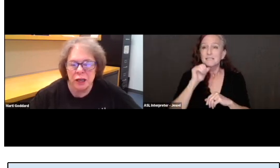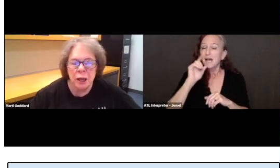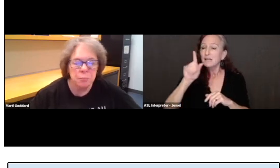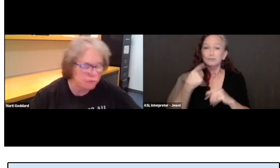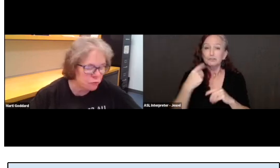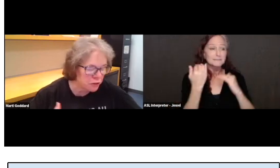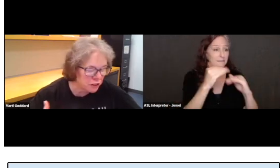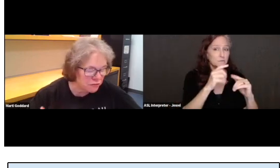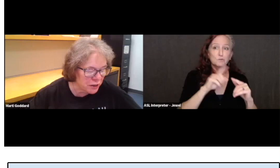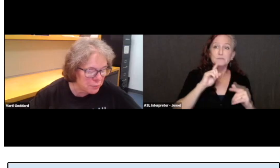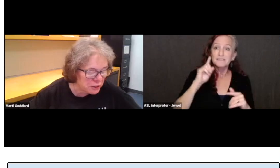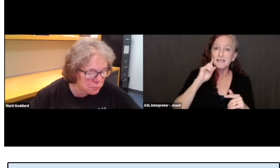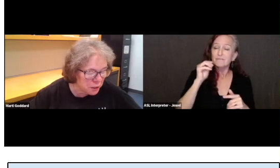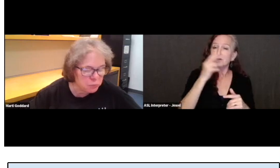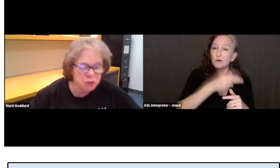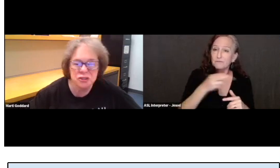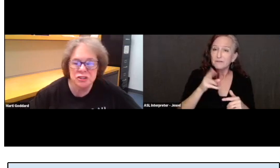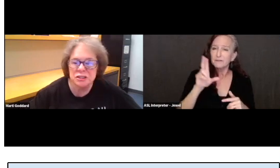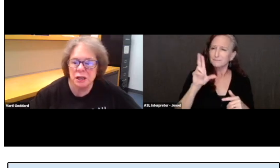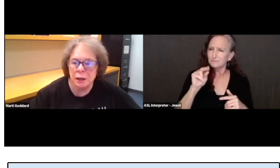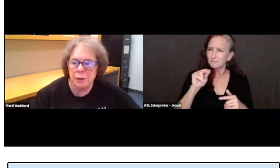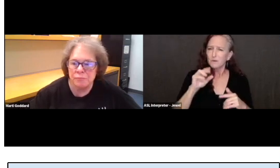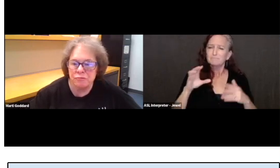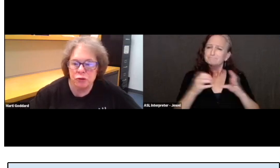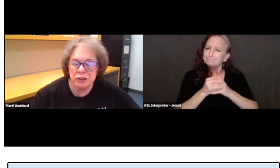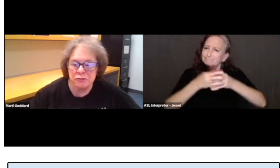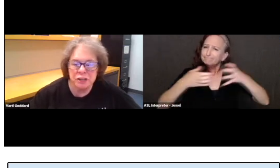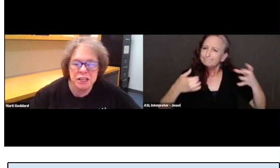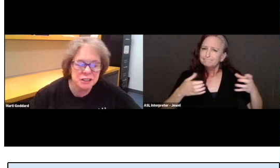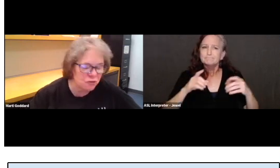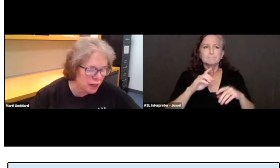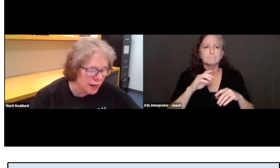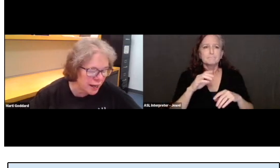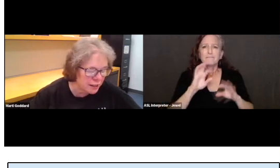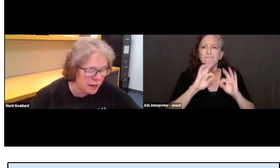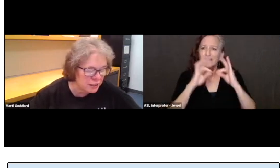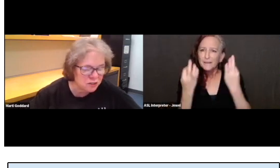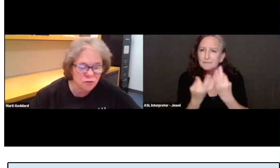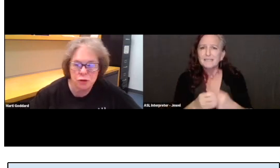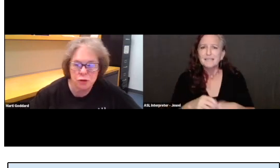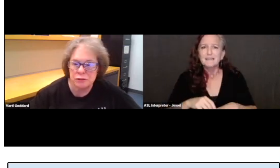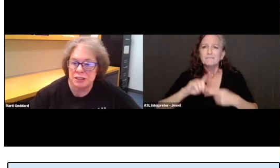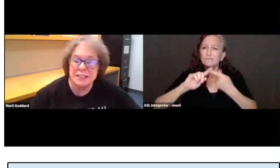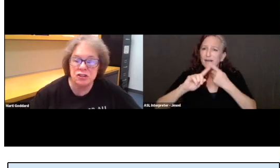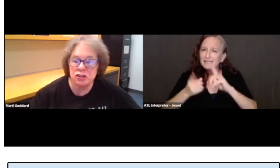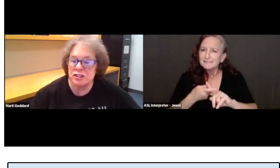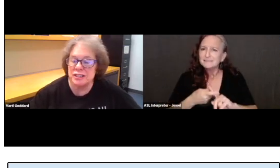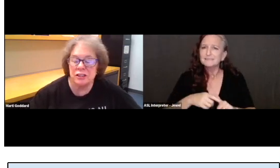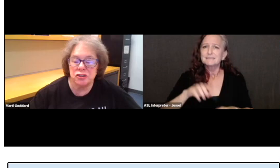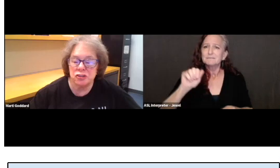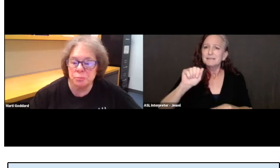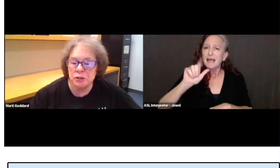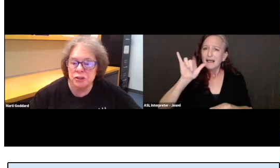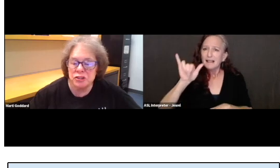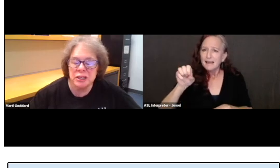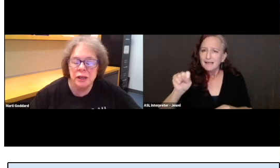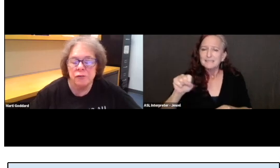but for their family members, for their friends, for allies, for teachers and interpreters,